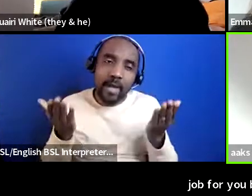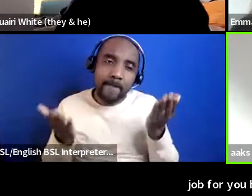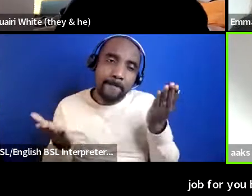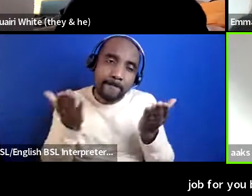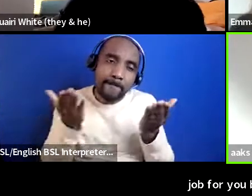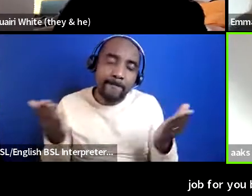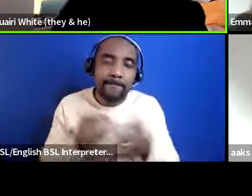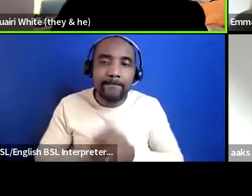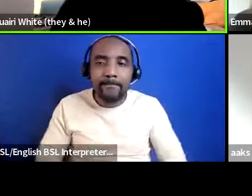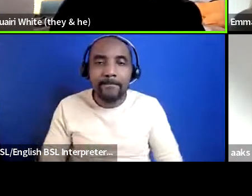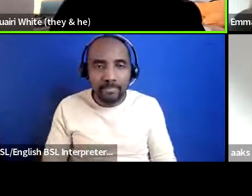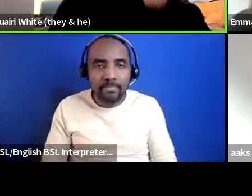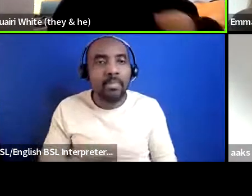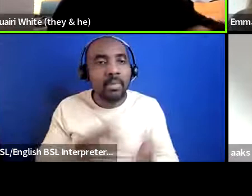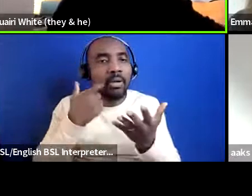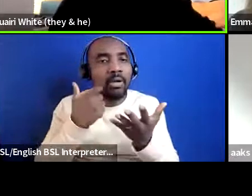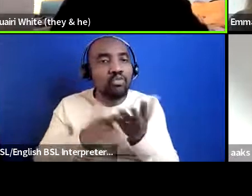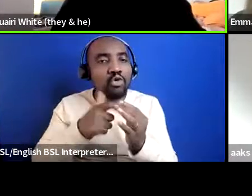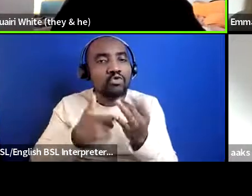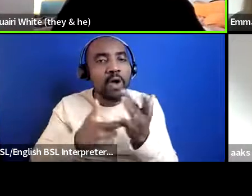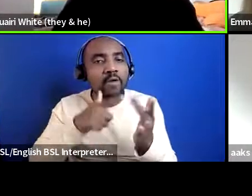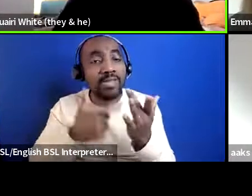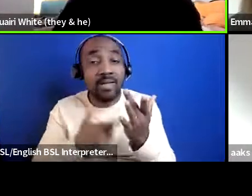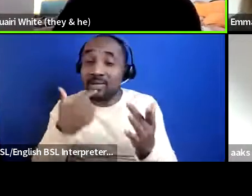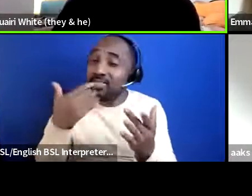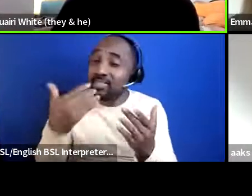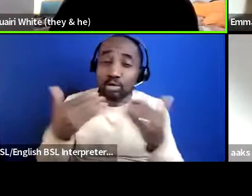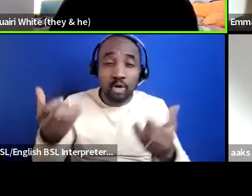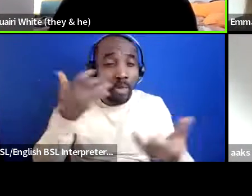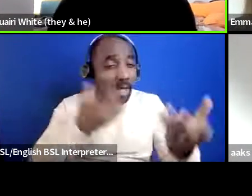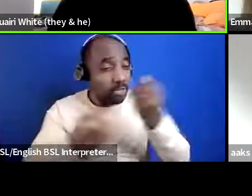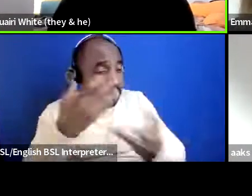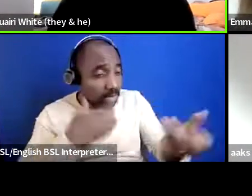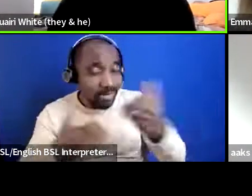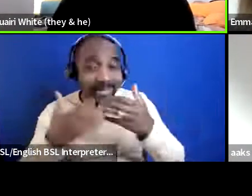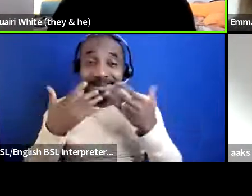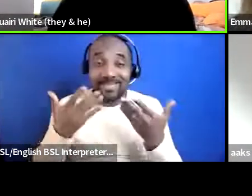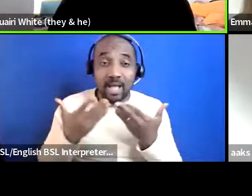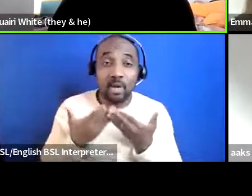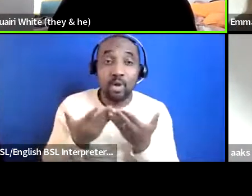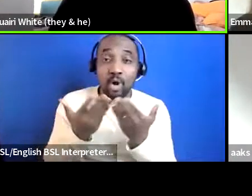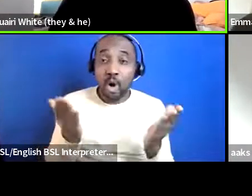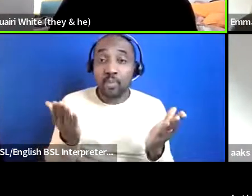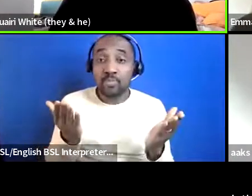thank you so much so much there um i'd like to open things up to questions from there from